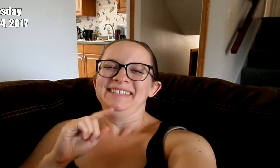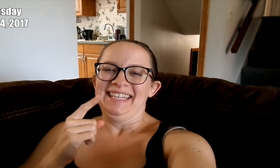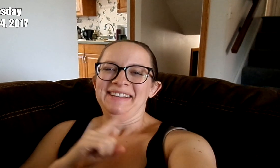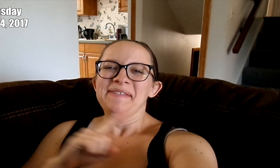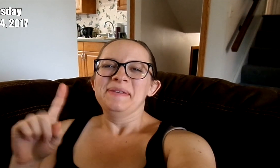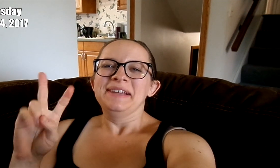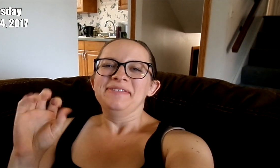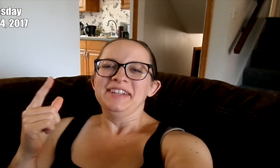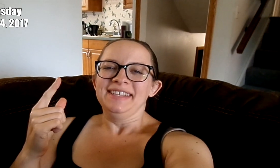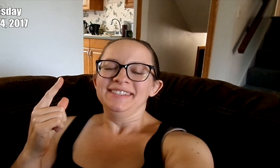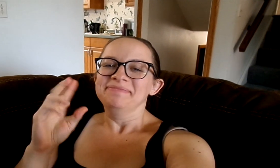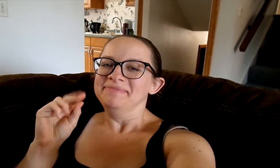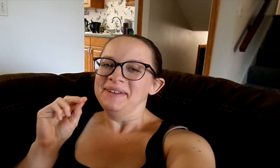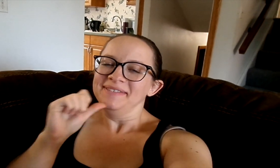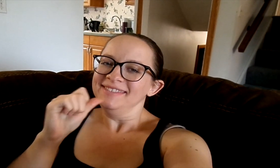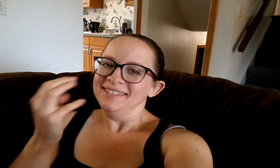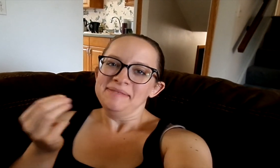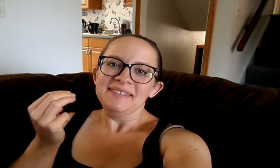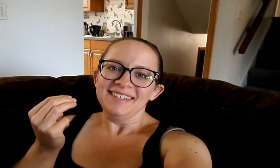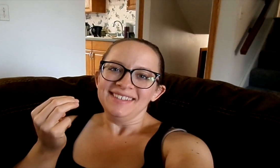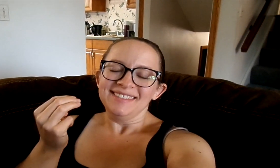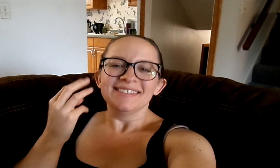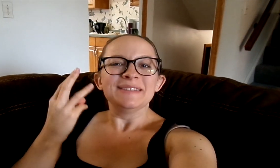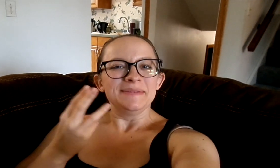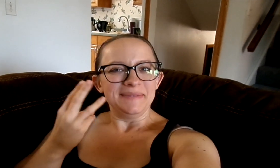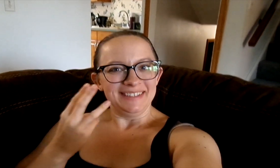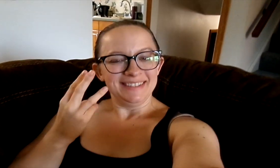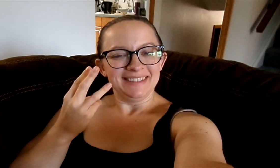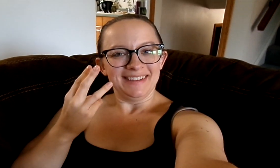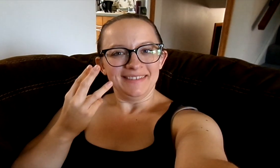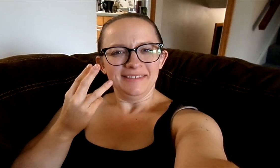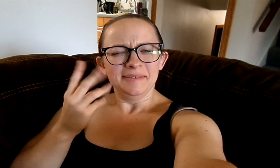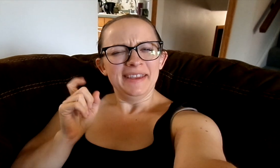happy beginning of the weekly vlog. No it is not Monday, it is Wednesday.